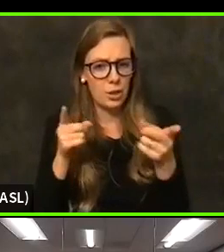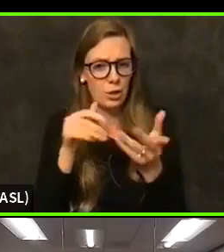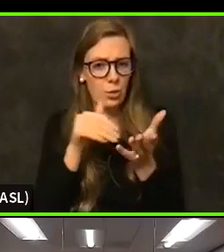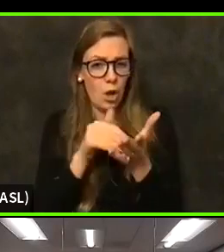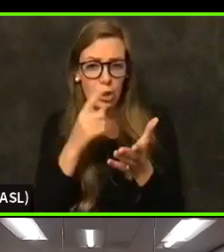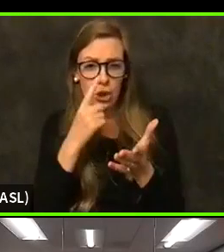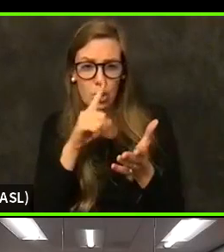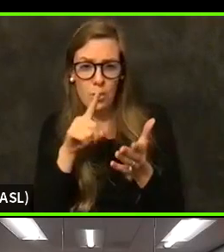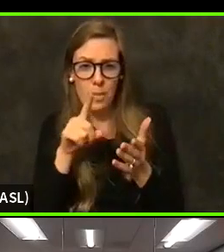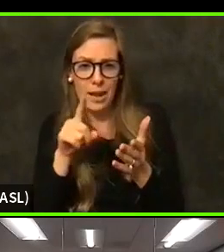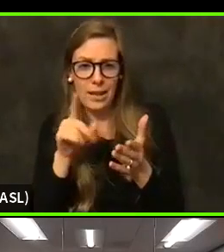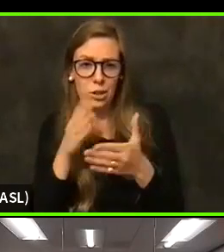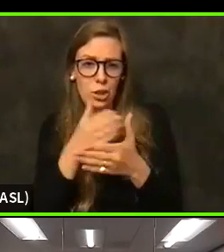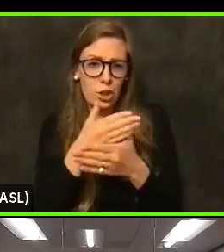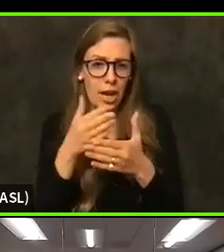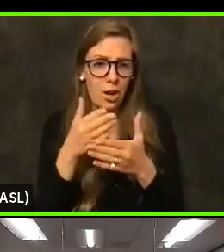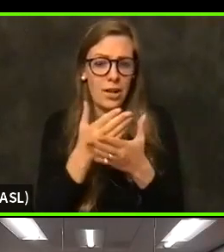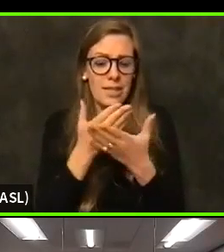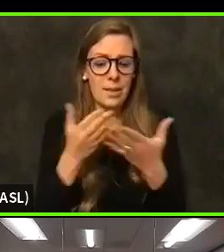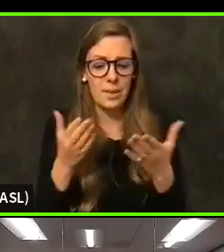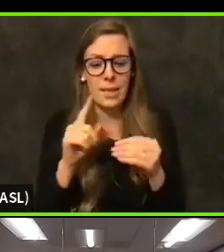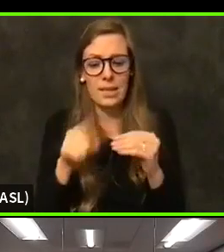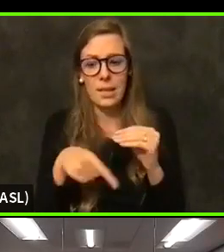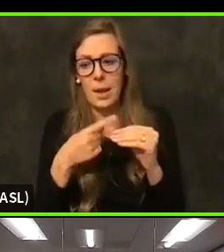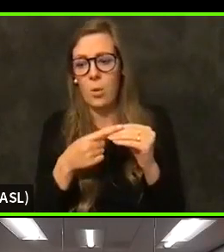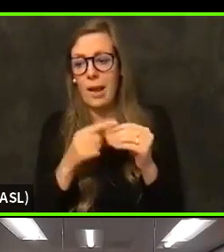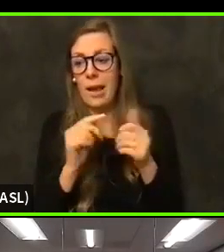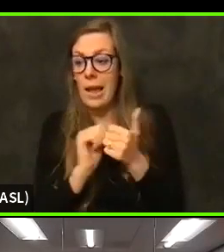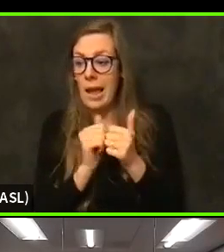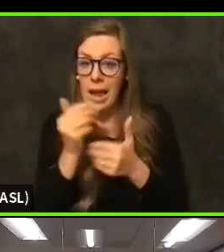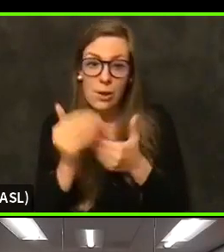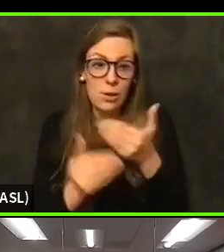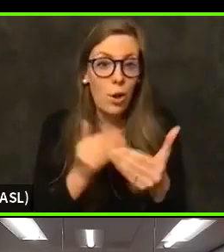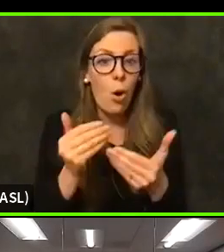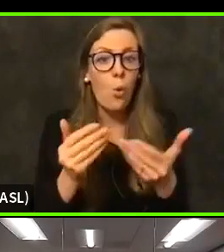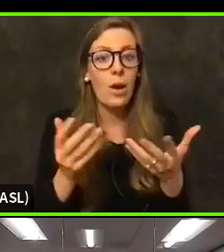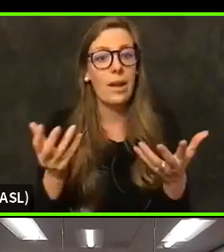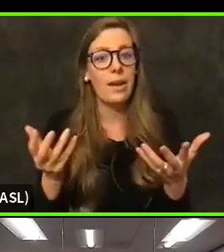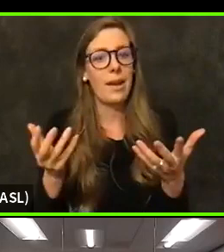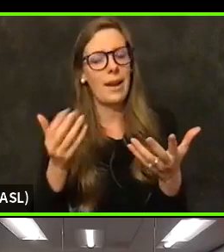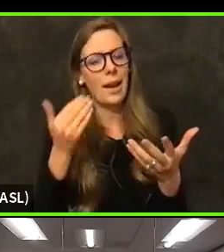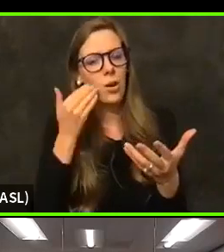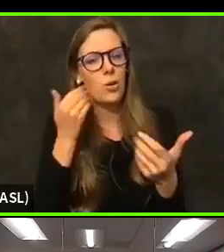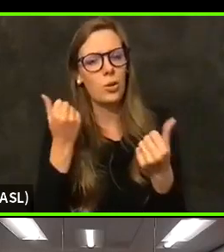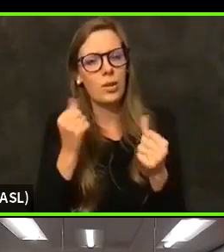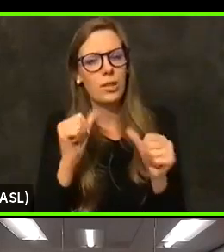And I also just want to say thank you for your work. I'm trying to get those vaccines into the arms of Sonoma County residents as quickly